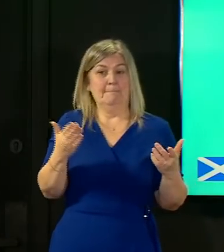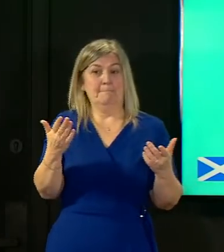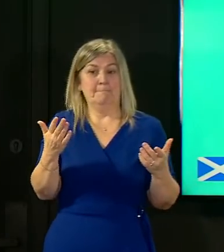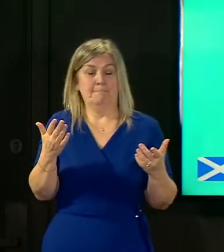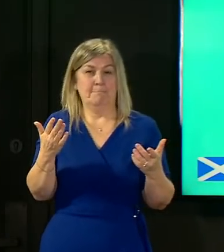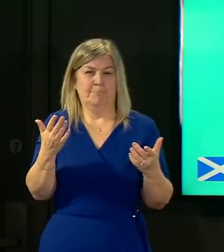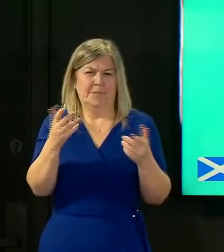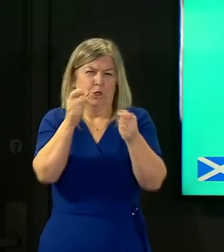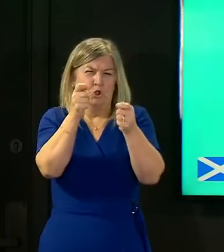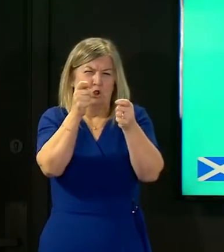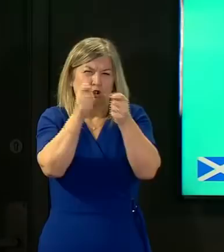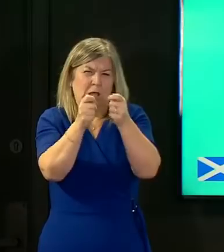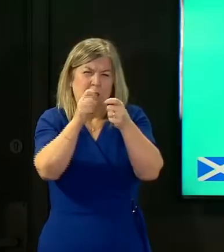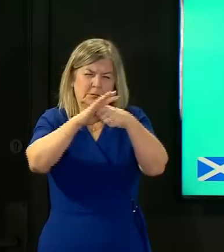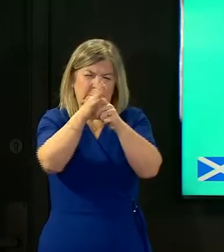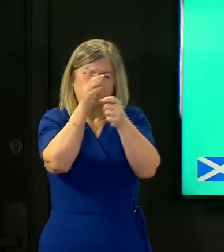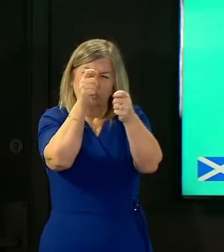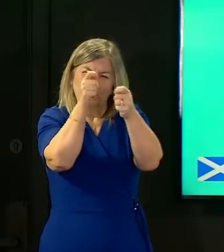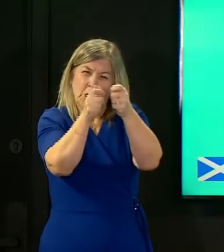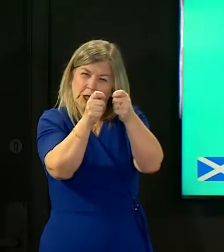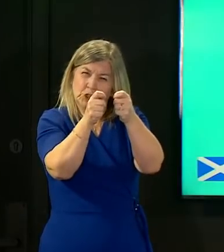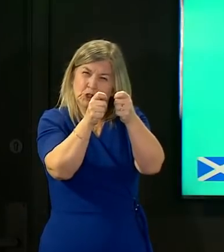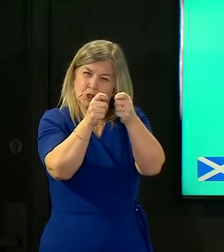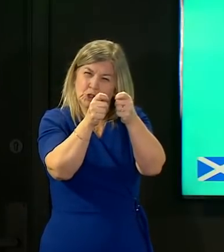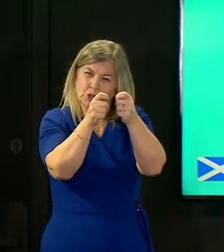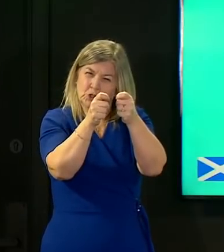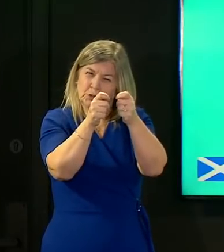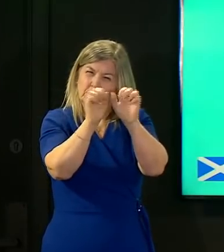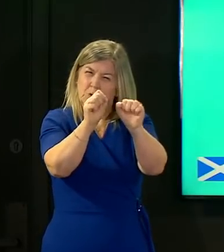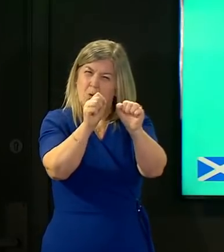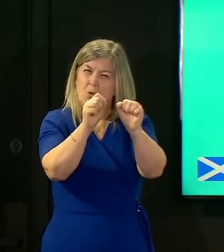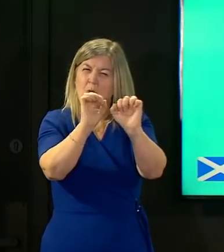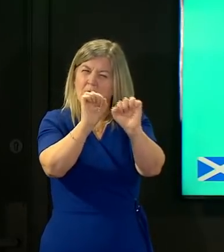changes beginning to alter the characteristics and behaviors of some of the virus and that's